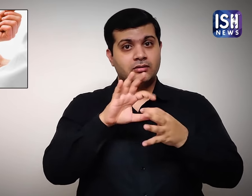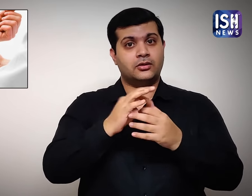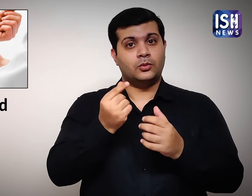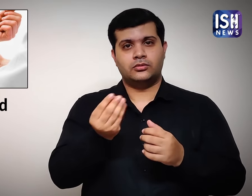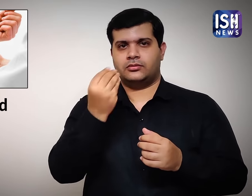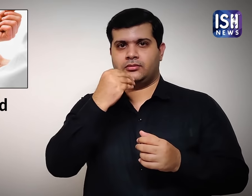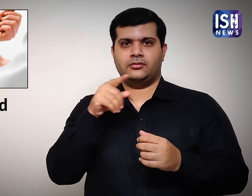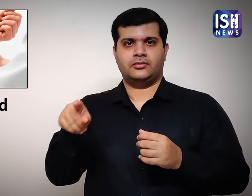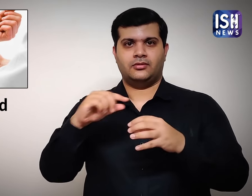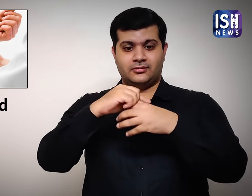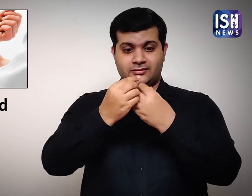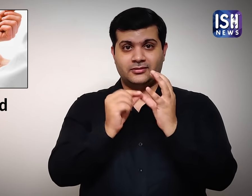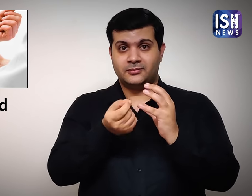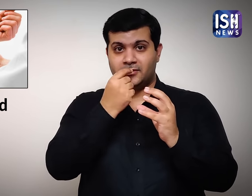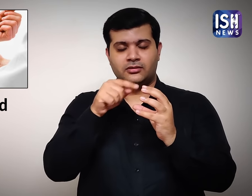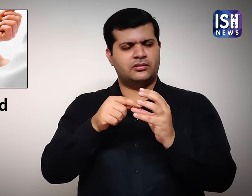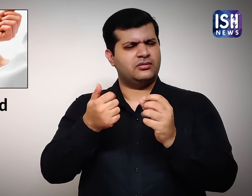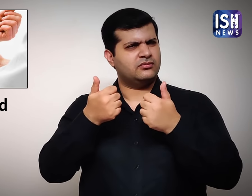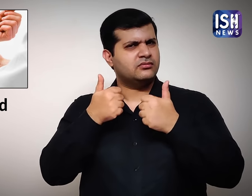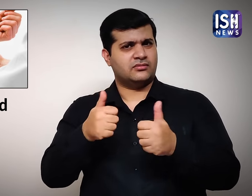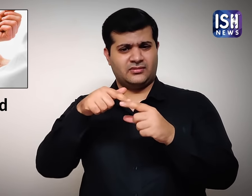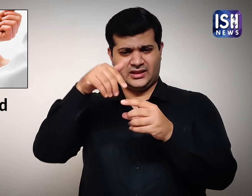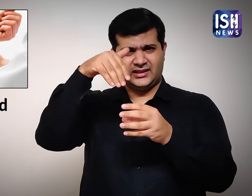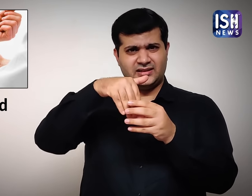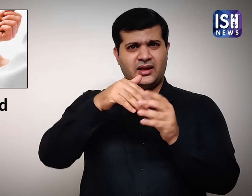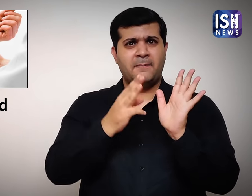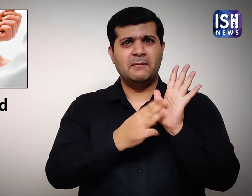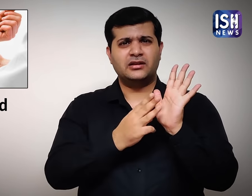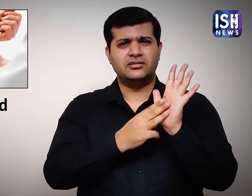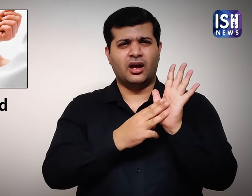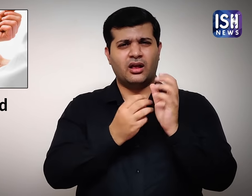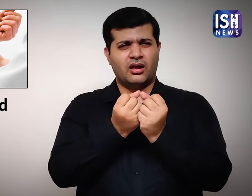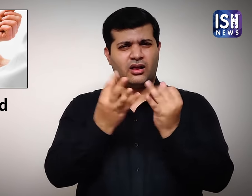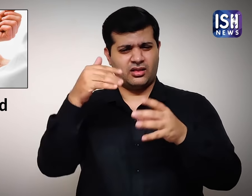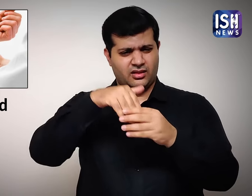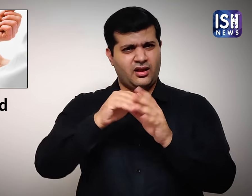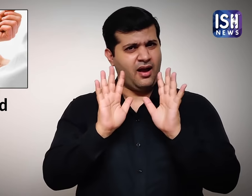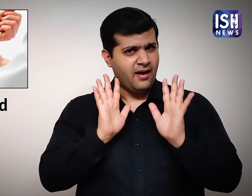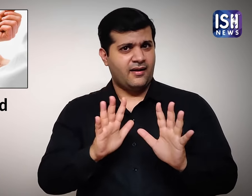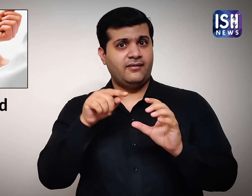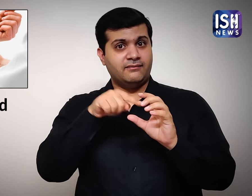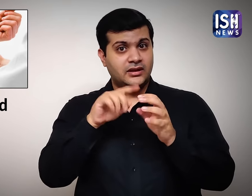Custard apple is a good source of both these minerals